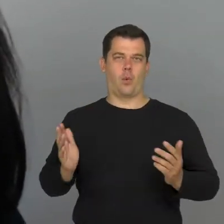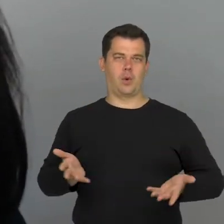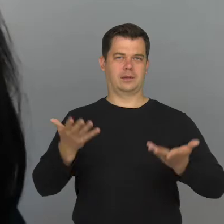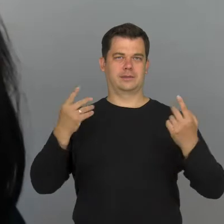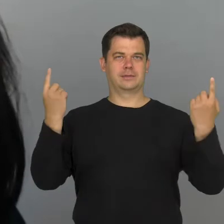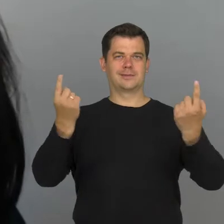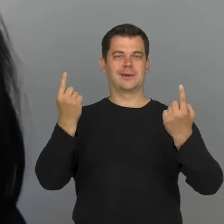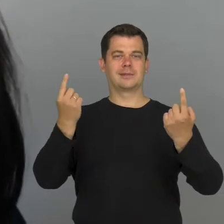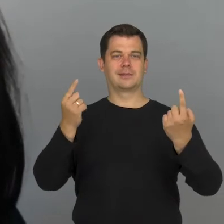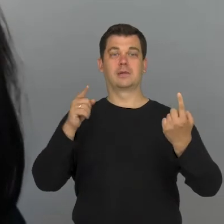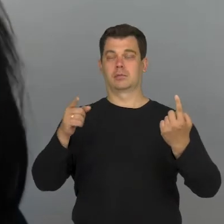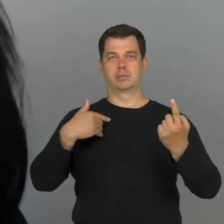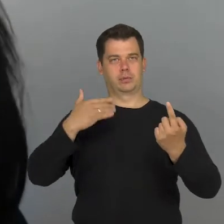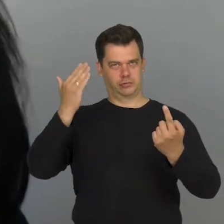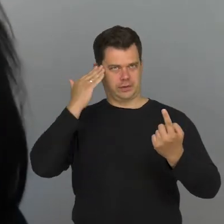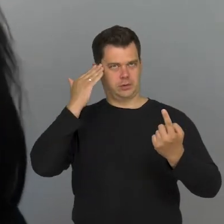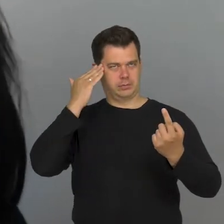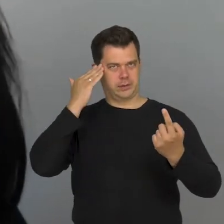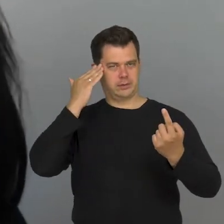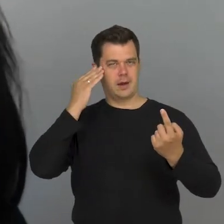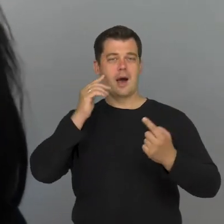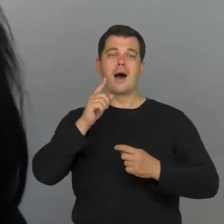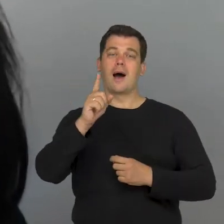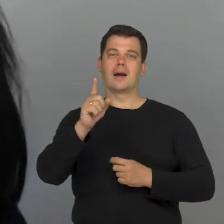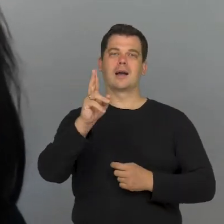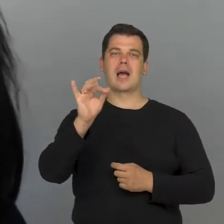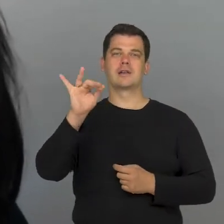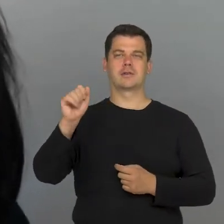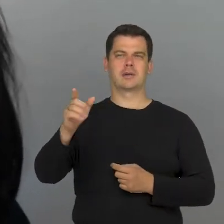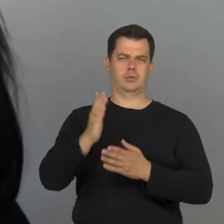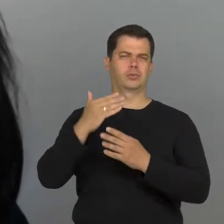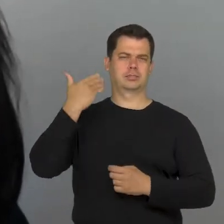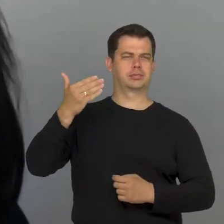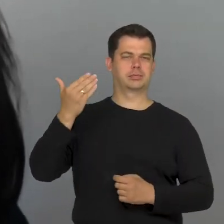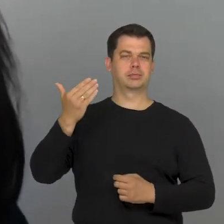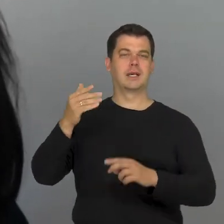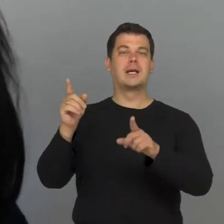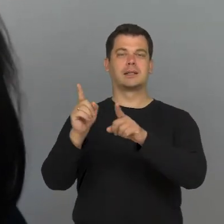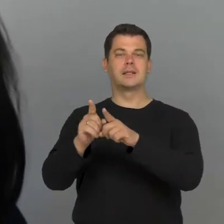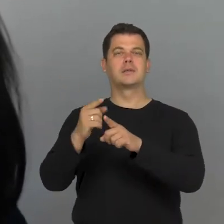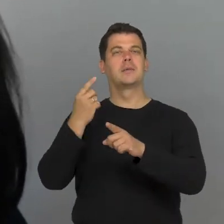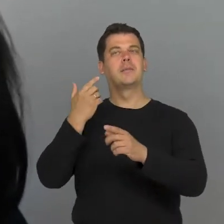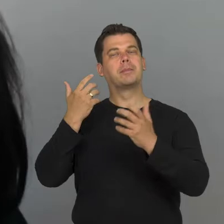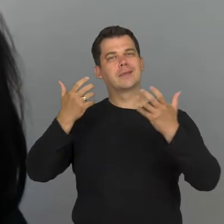and we did that on purpose but, just as Kasia has mentioned discussion was our goal.